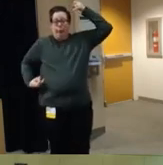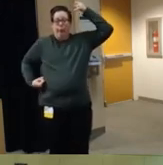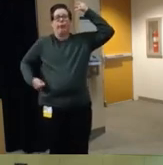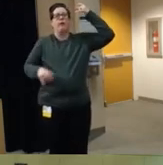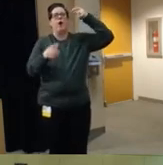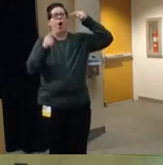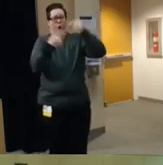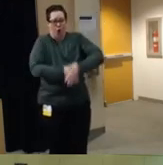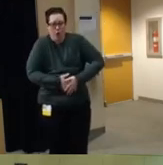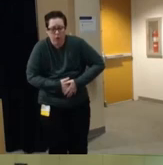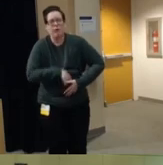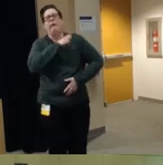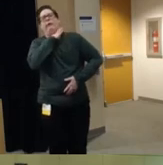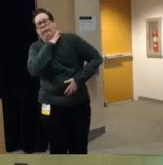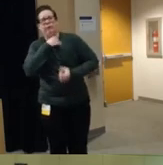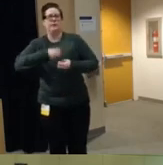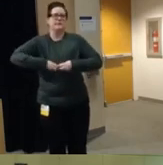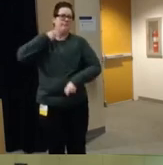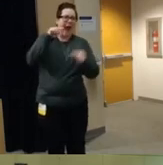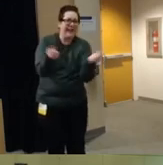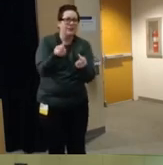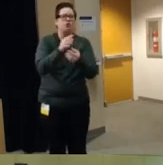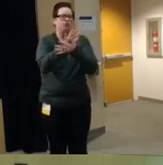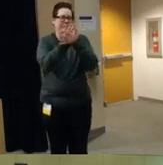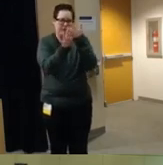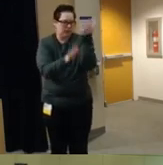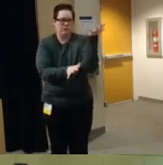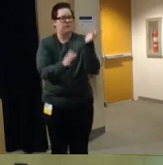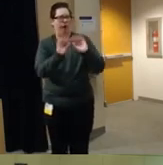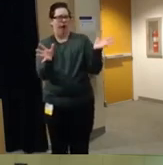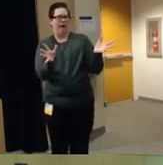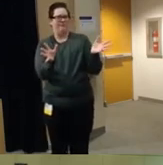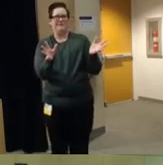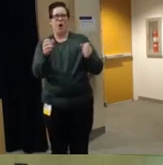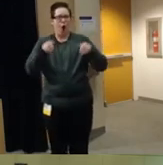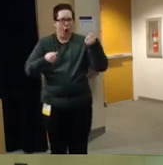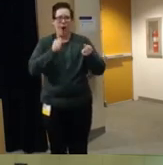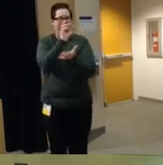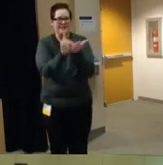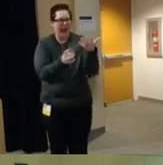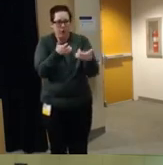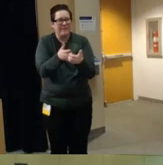to the neck to the spine um and you know again cars aren't designed for the comfort and safety